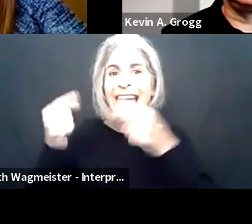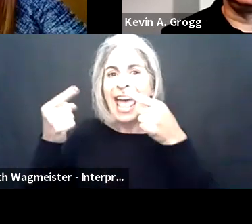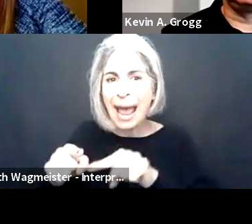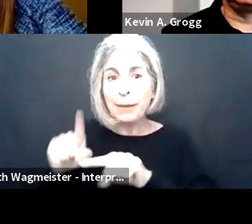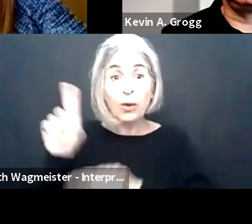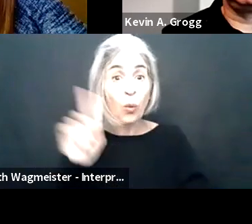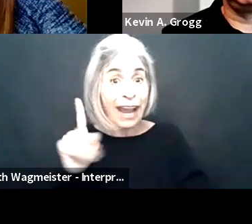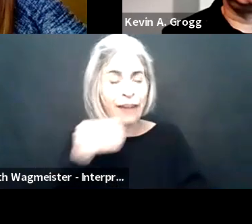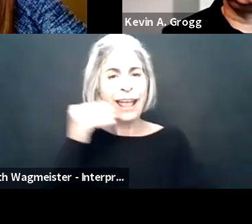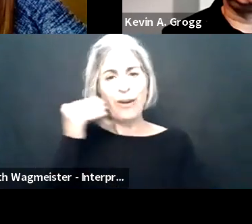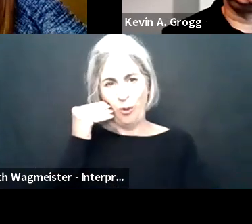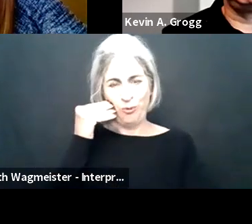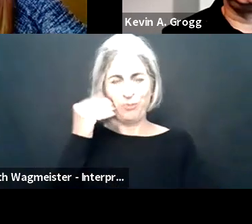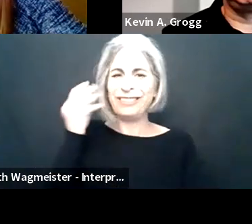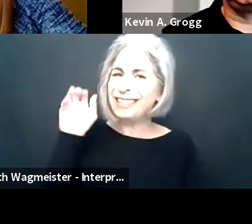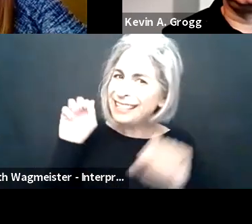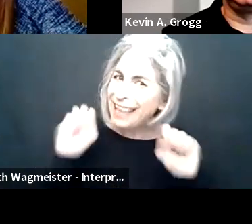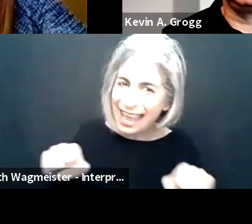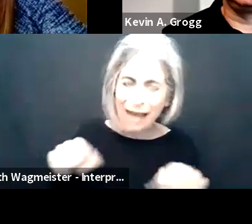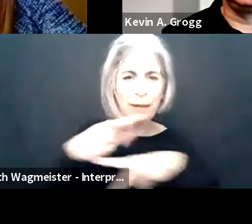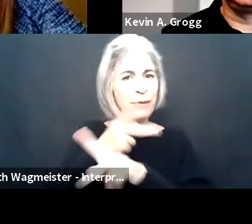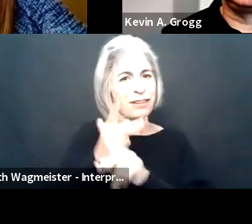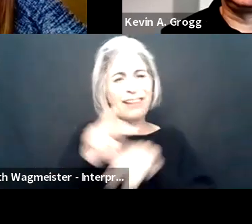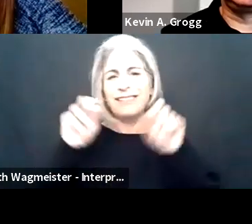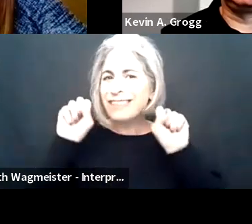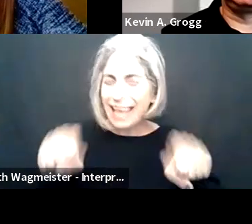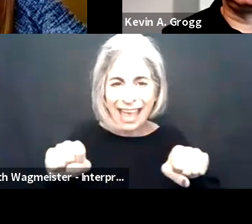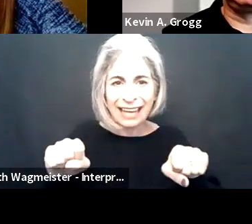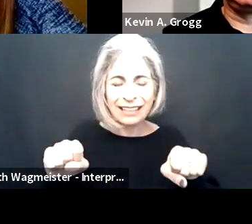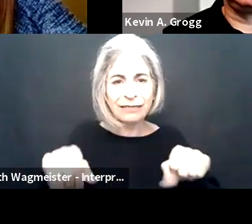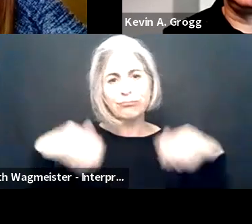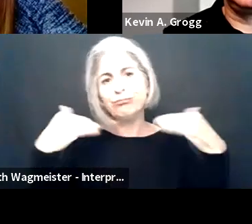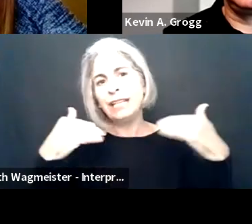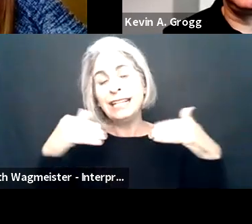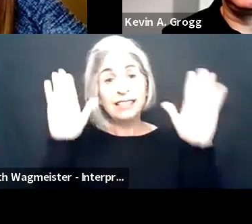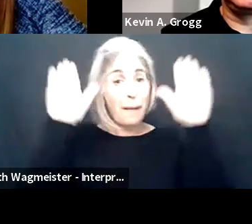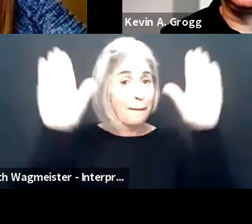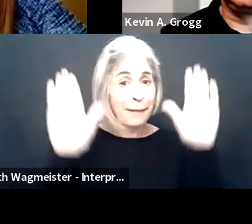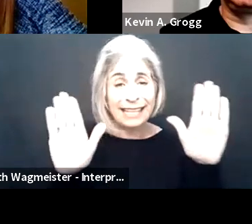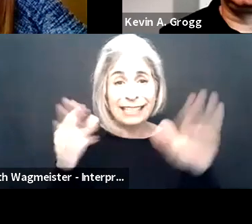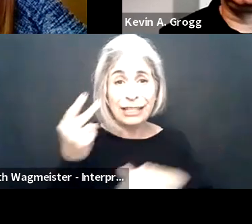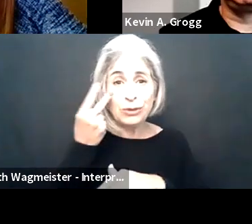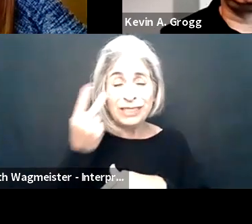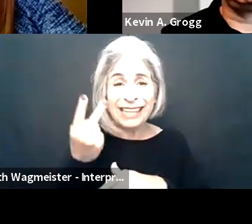to be office-based really can be done from home, and be done effectively and people can be productive.